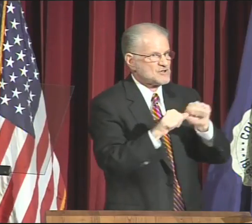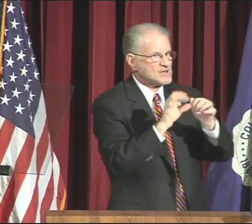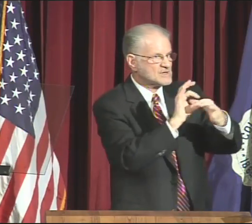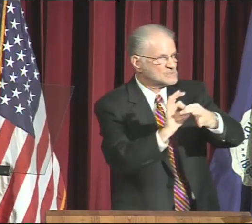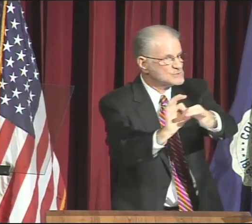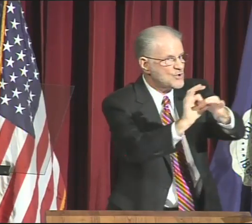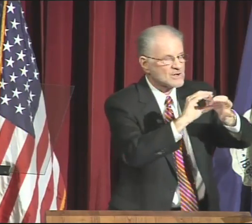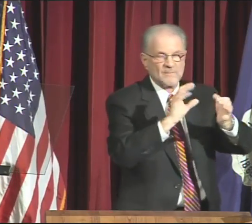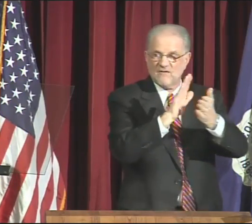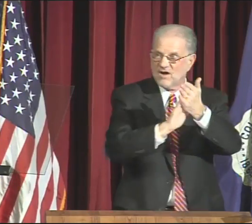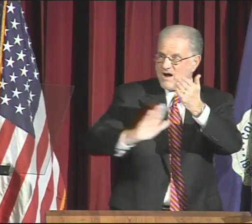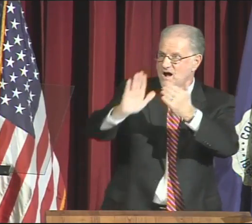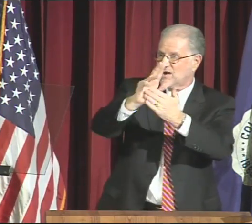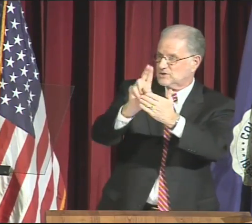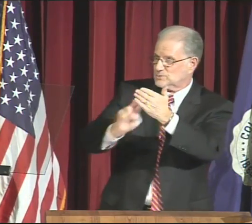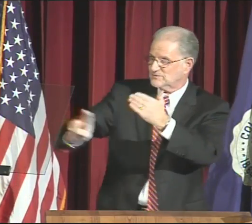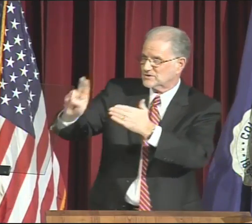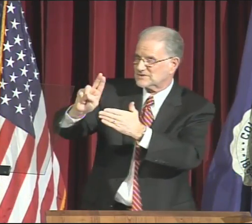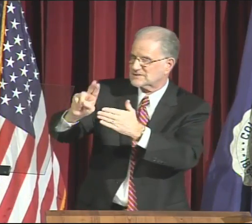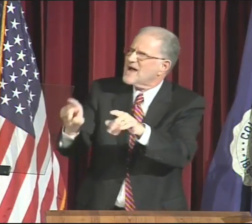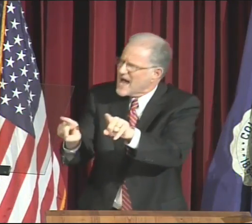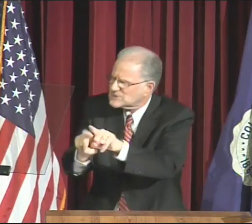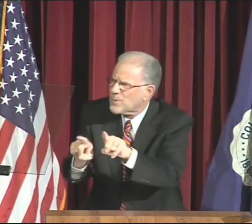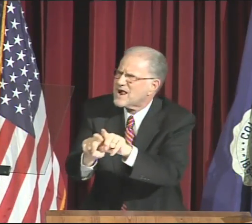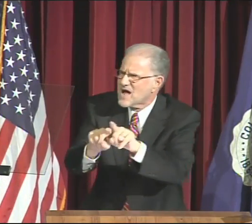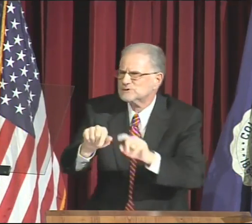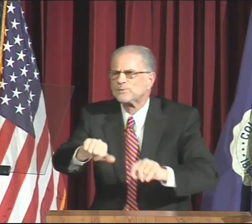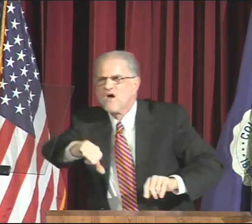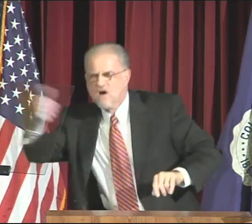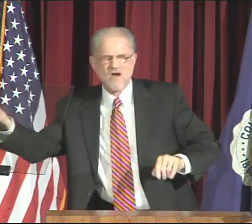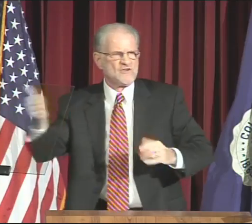with the Washington area consortium of colleges